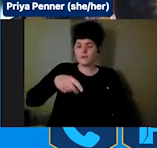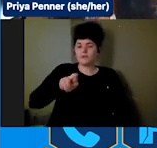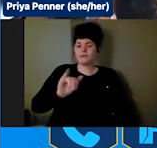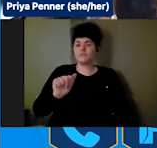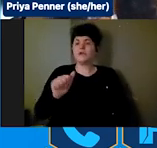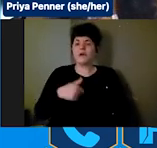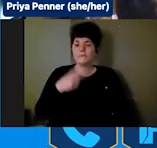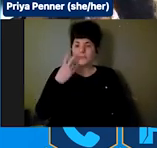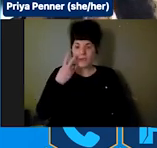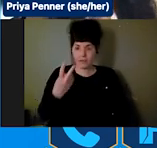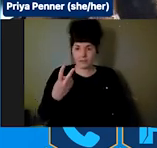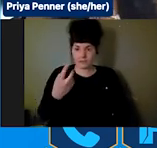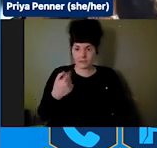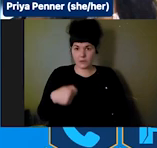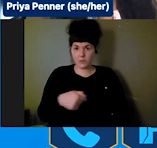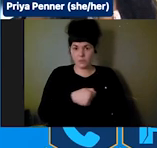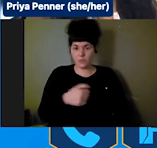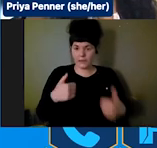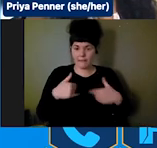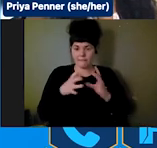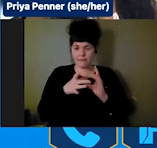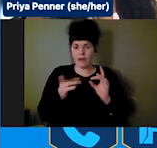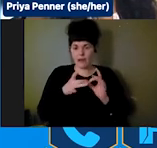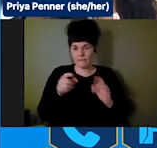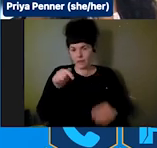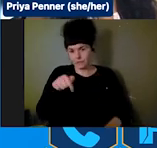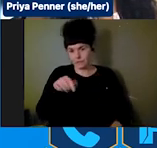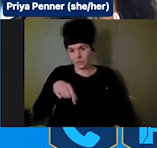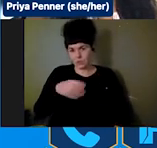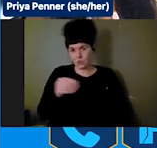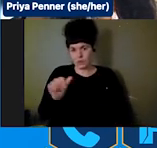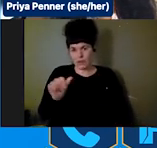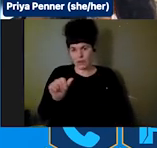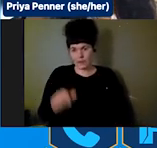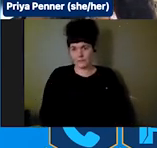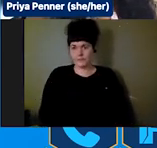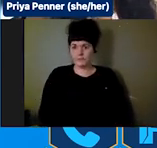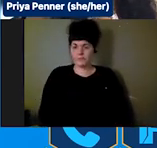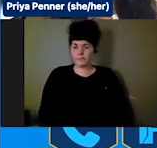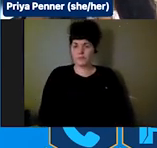Priya: This is Priya. I see a comment in the Q&A. As you were describing the choices